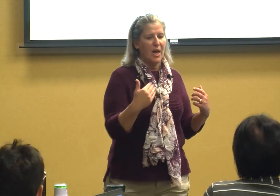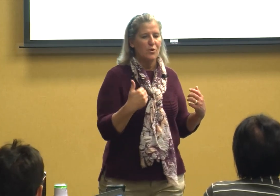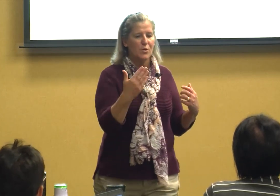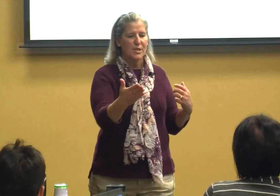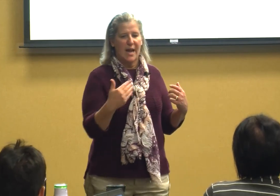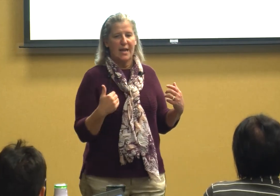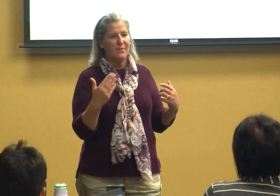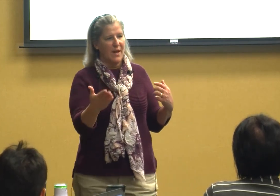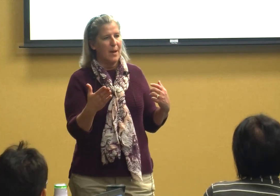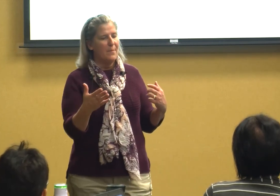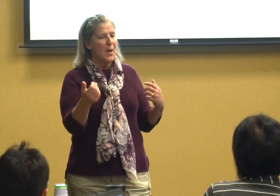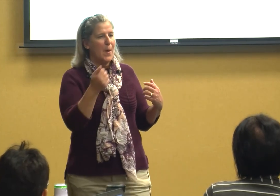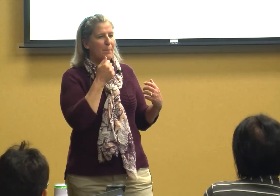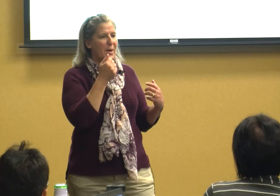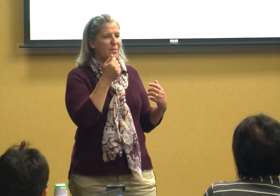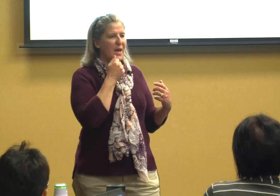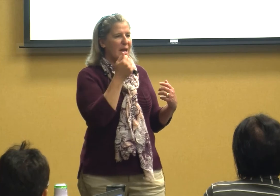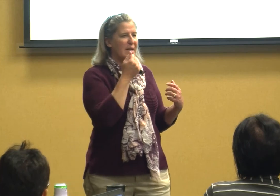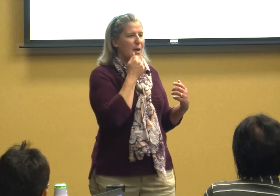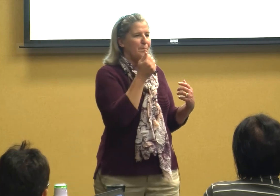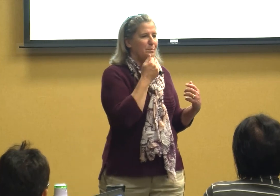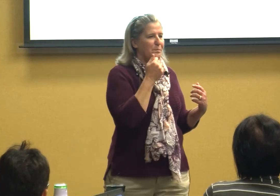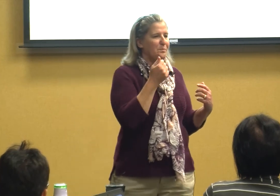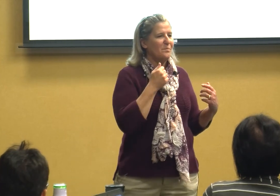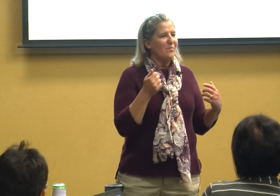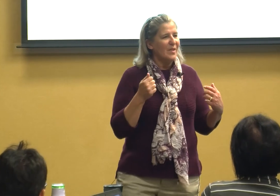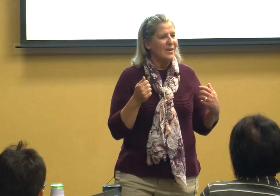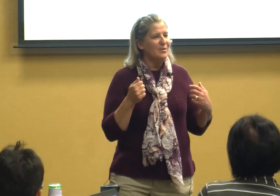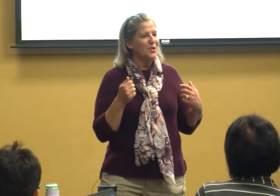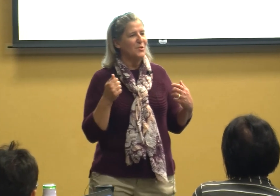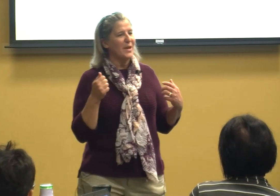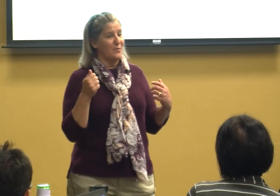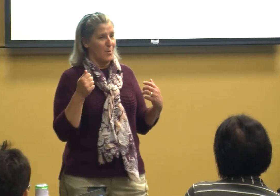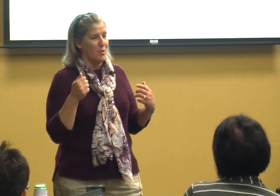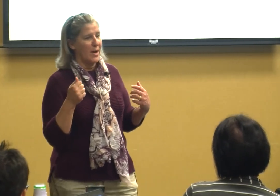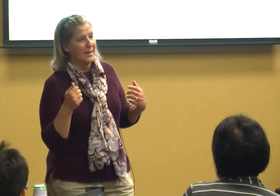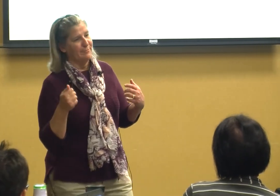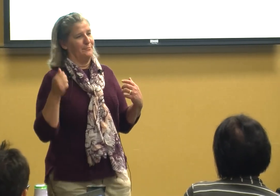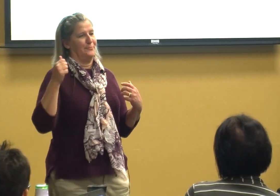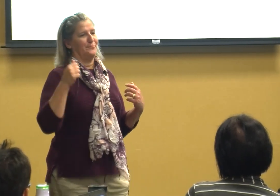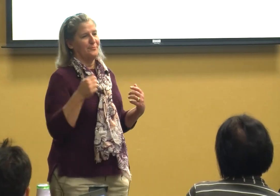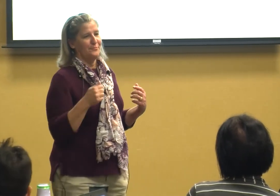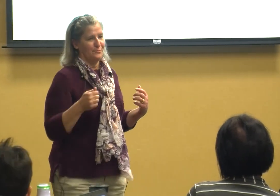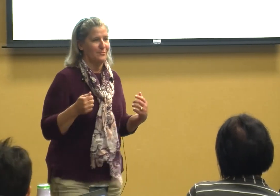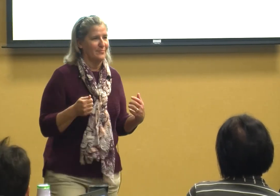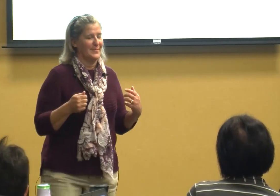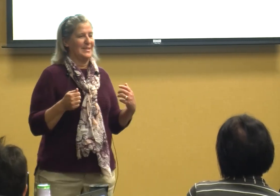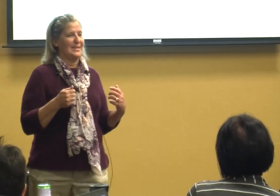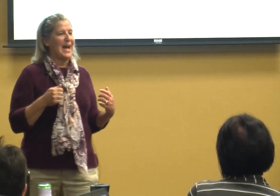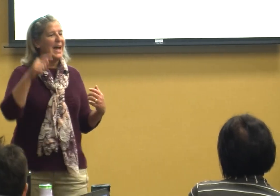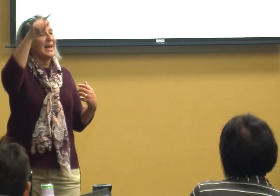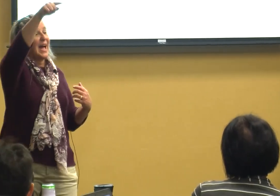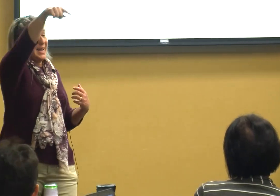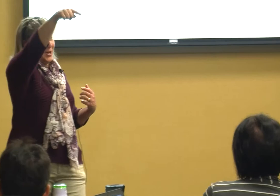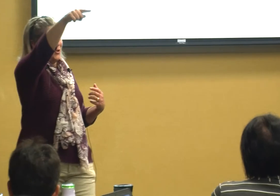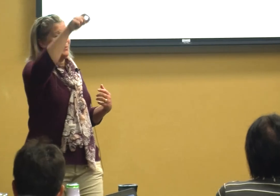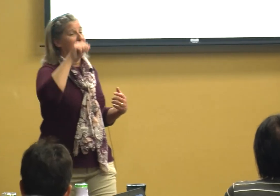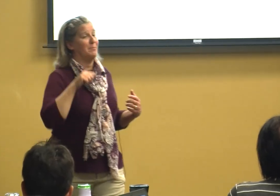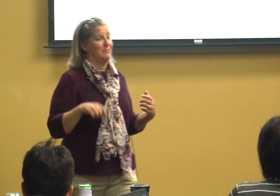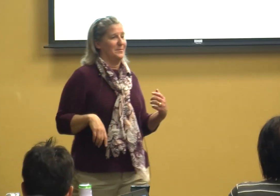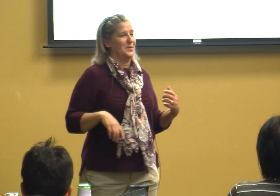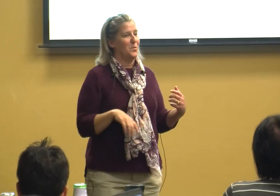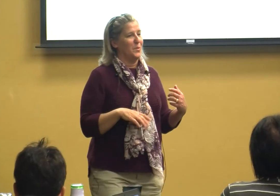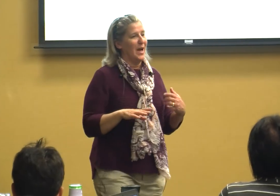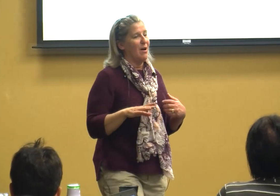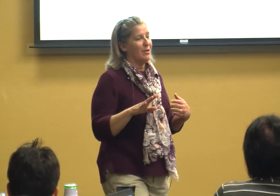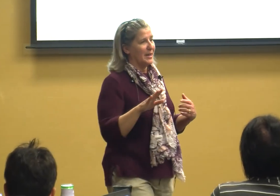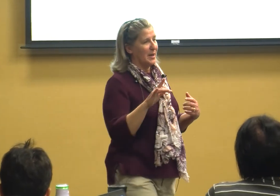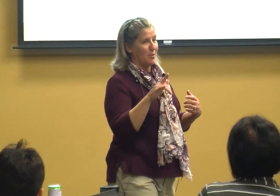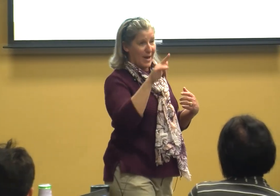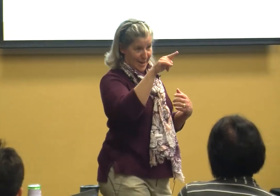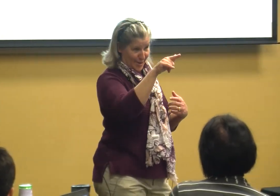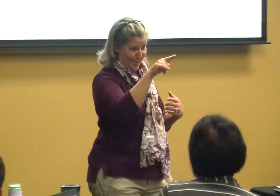understand them but then she's ready for a break I I hear you babe we all gonna get a break here but